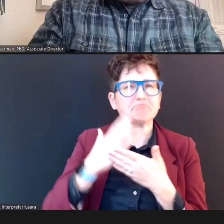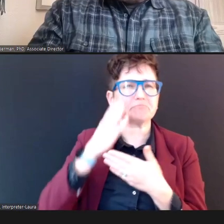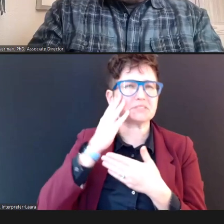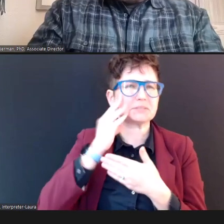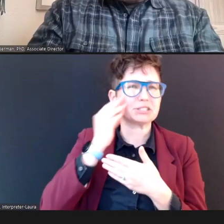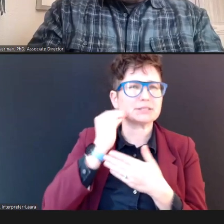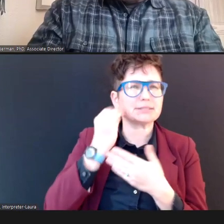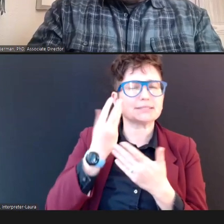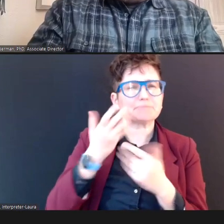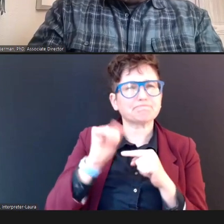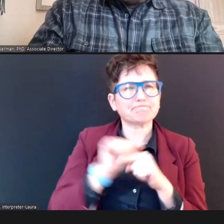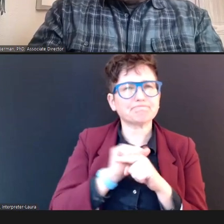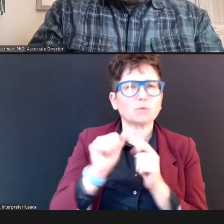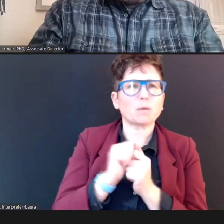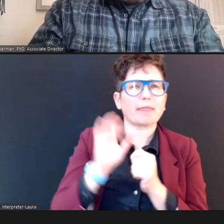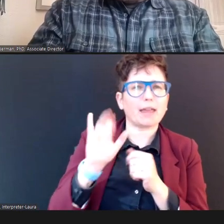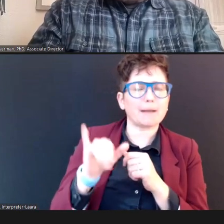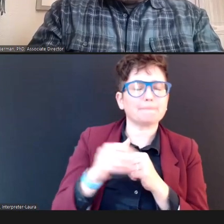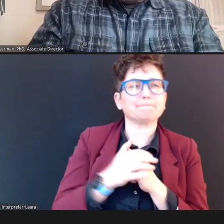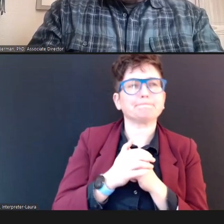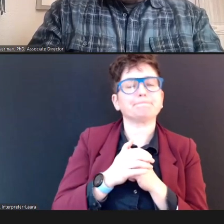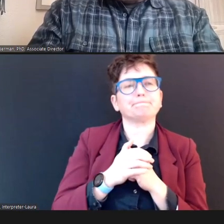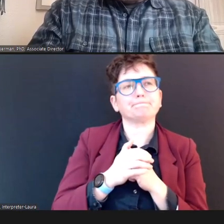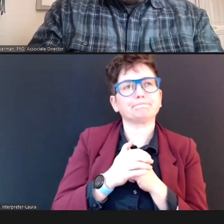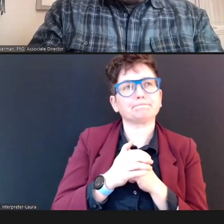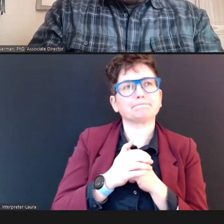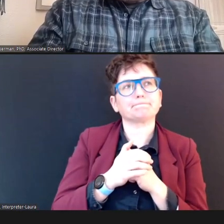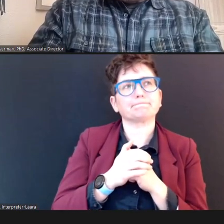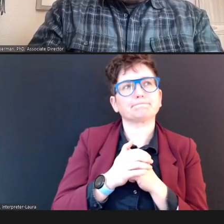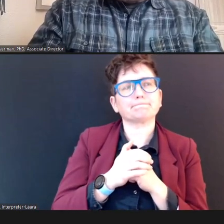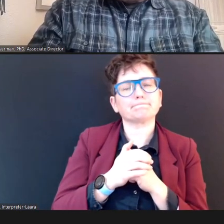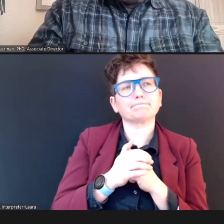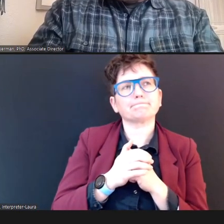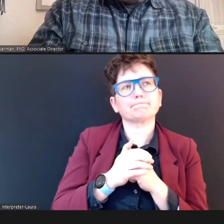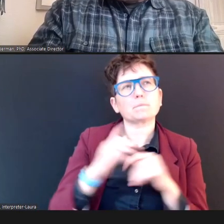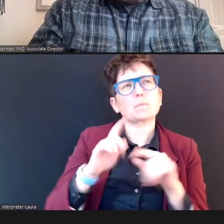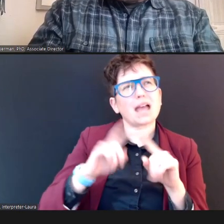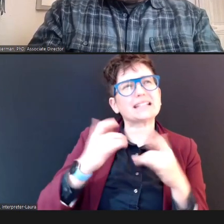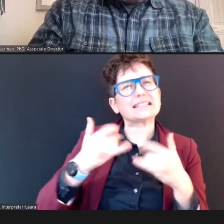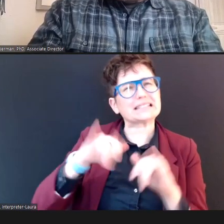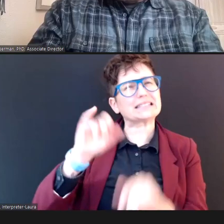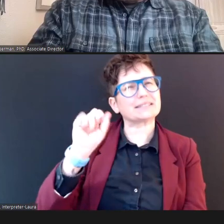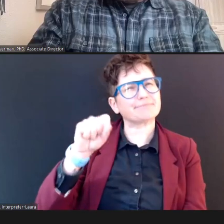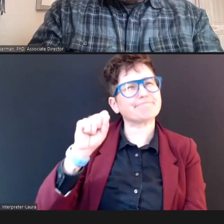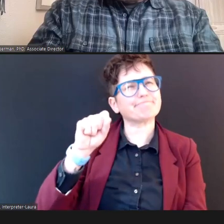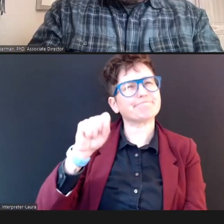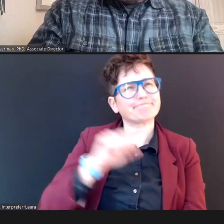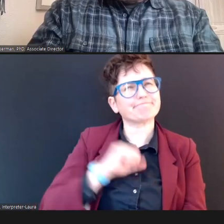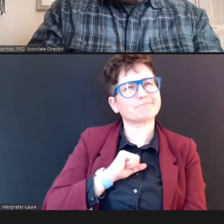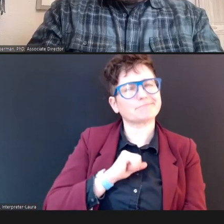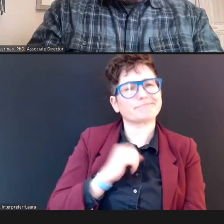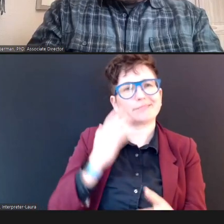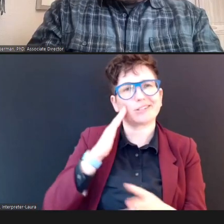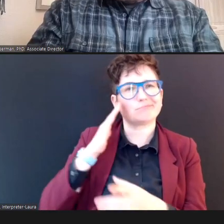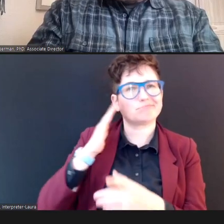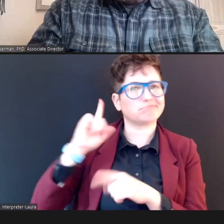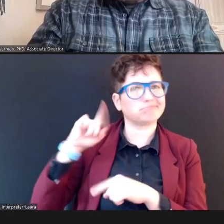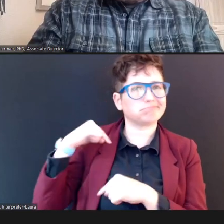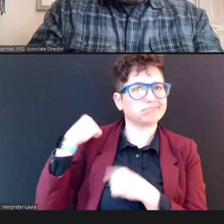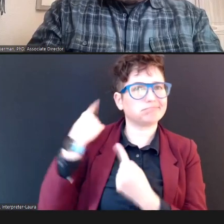But I -- I still, you know, -- over the years of experience, feel that those compressable foam tips,